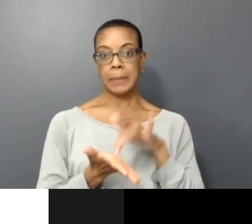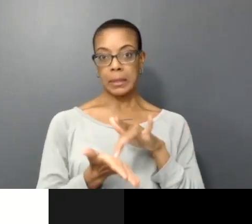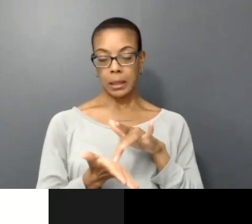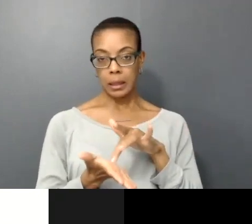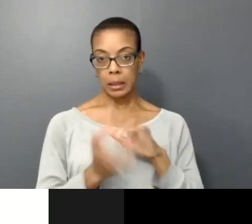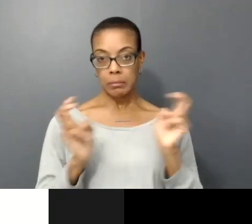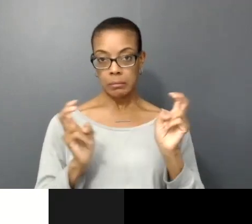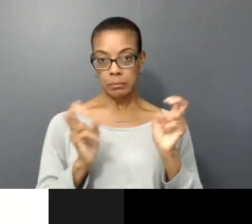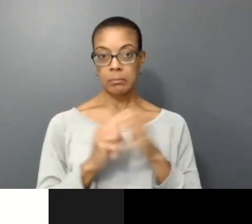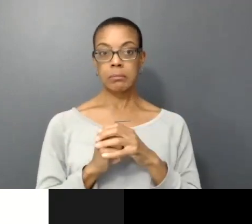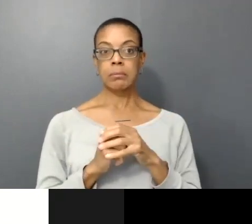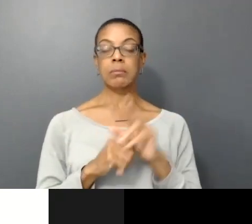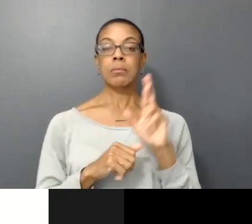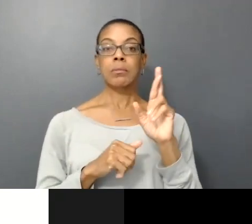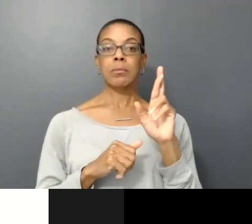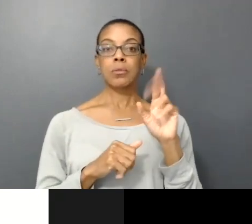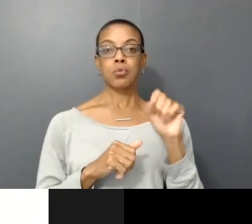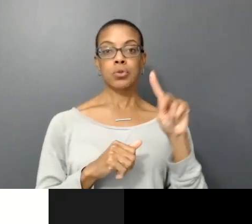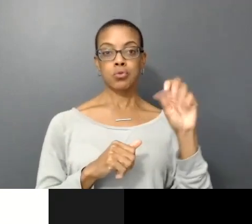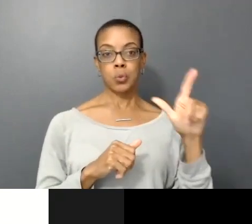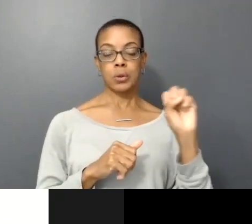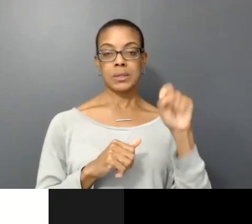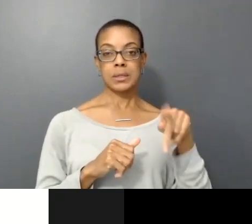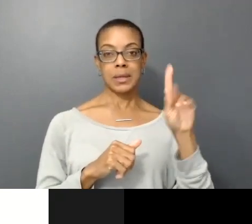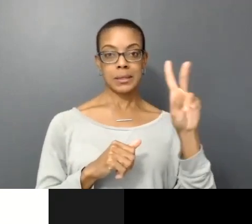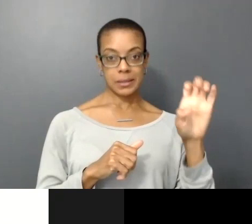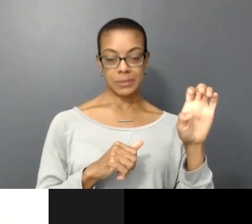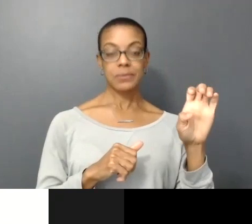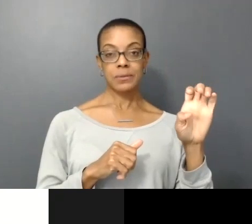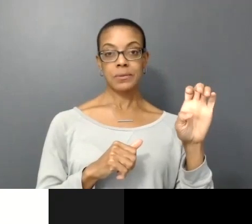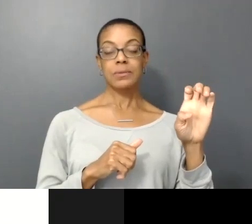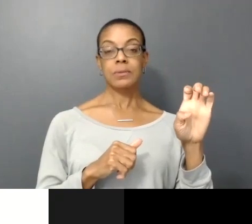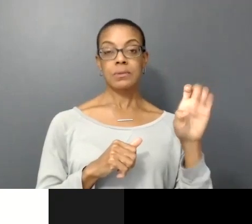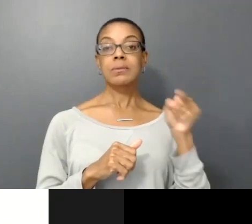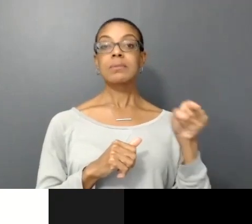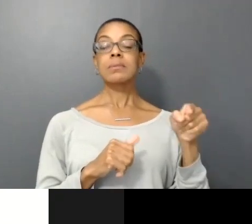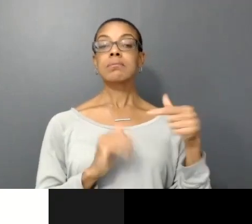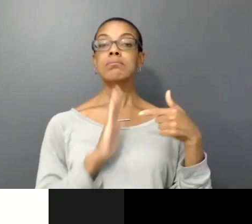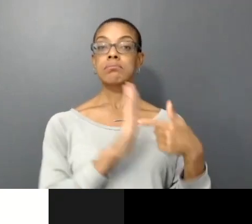Ritual Spective it's a project that we are going to show a little bit of the behind the